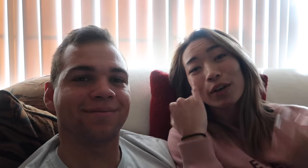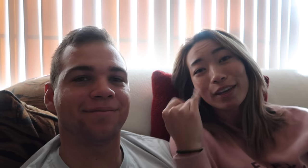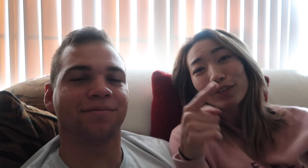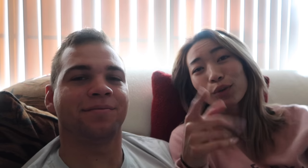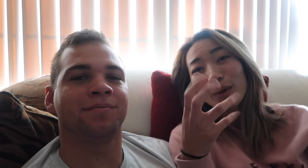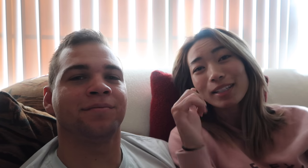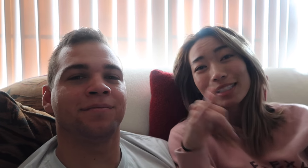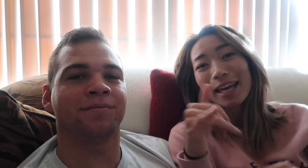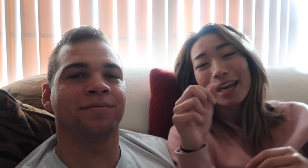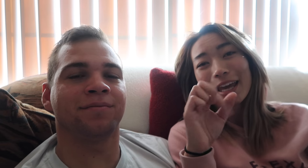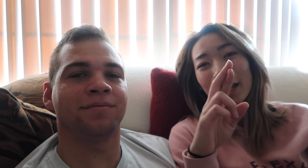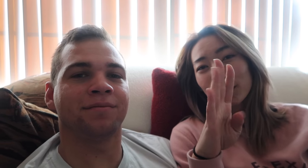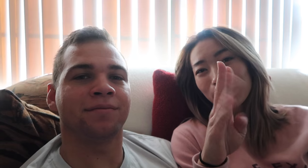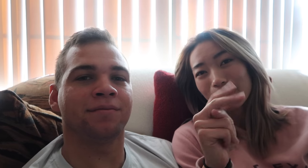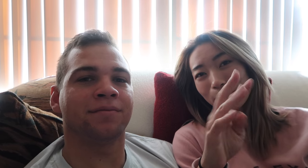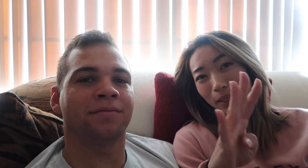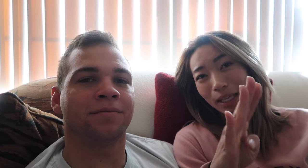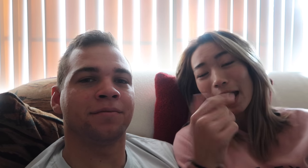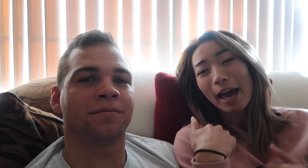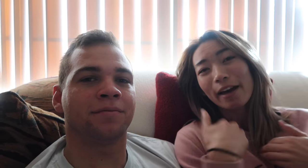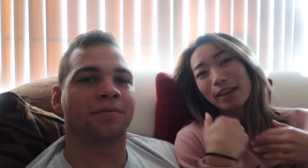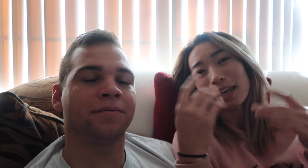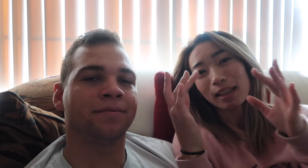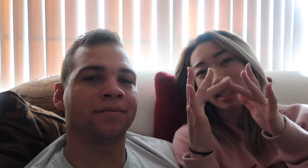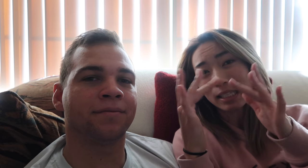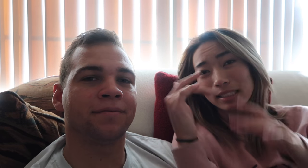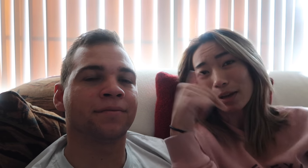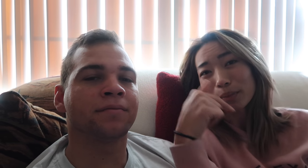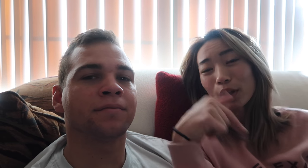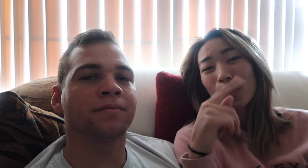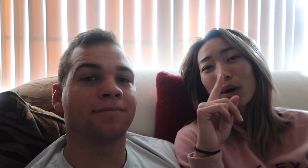So if you want to stay at an Airbnb I have a link down bellow